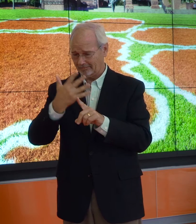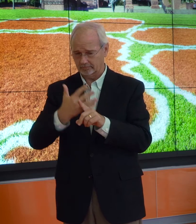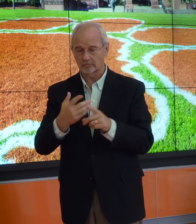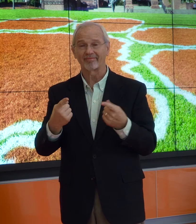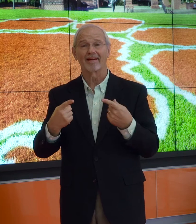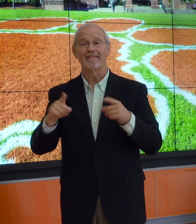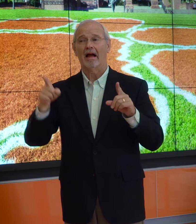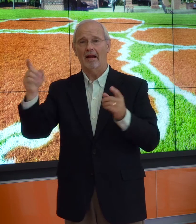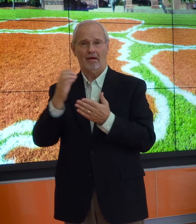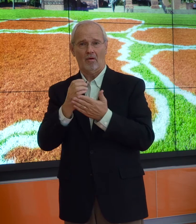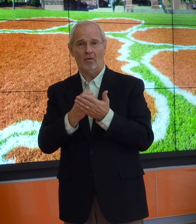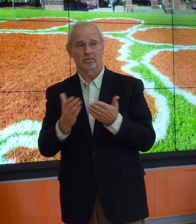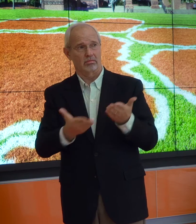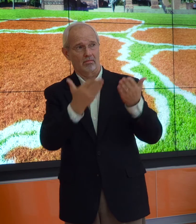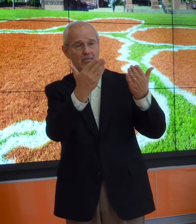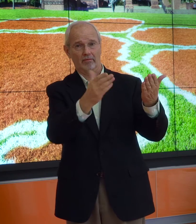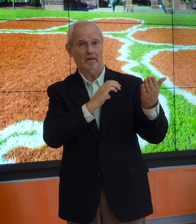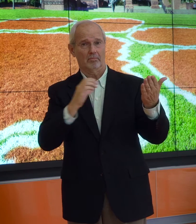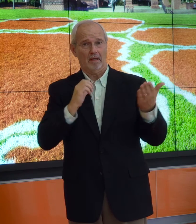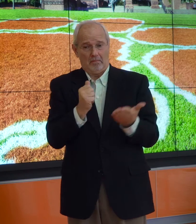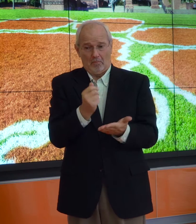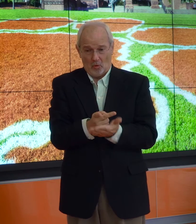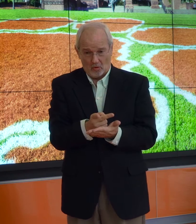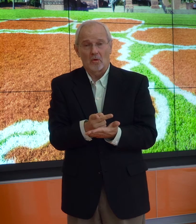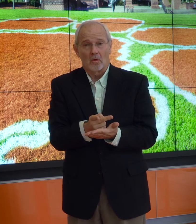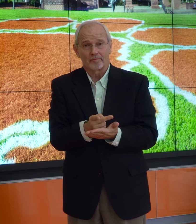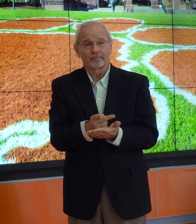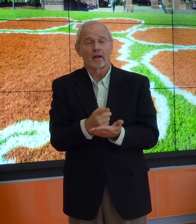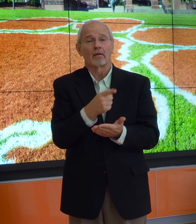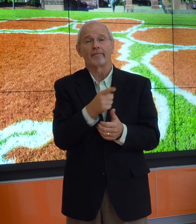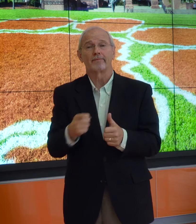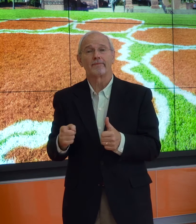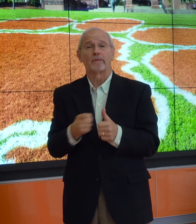Finally, courses were submitted to a committee and approved.